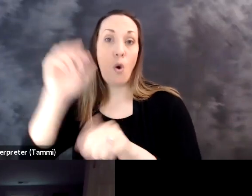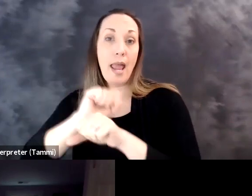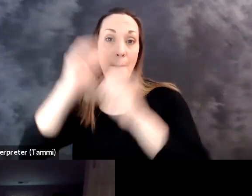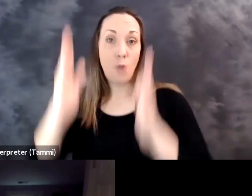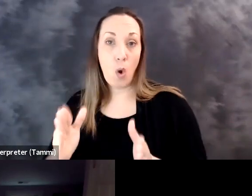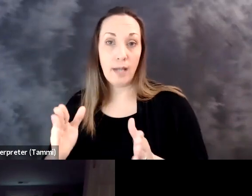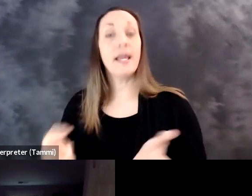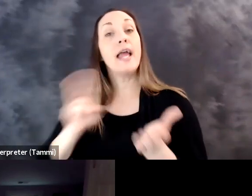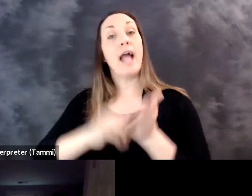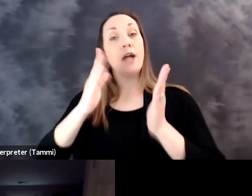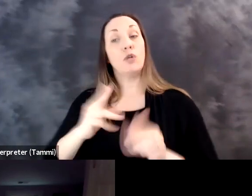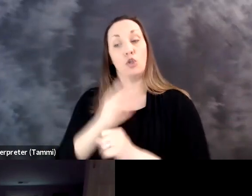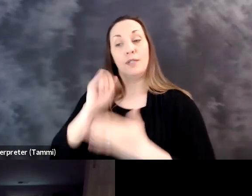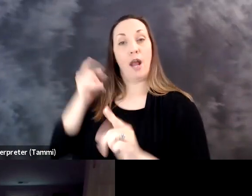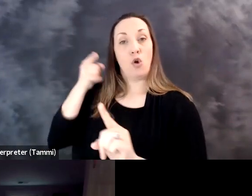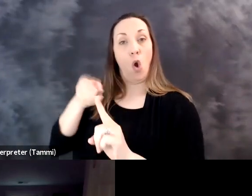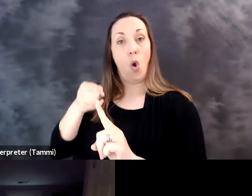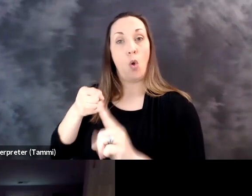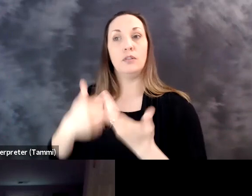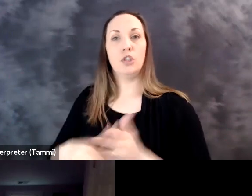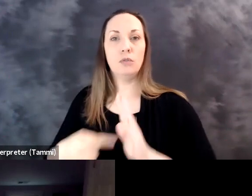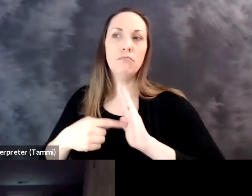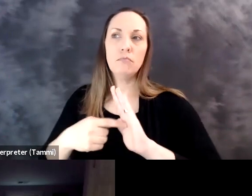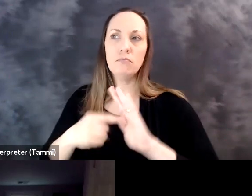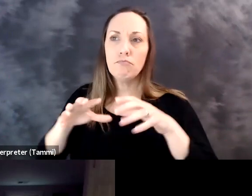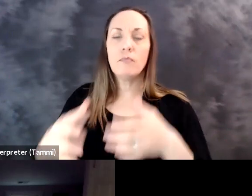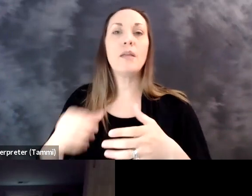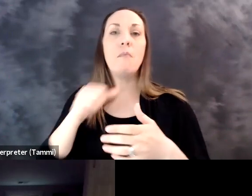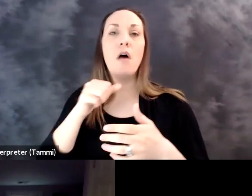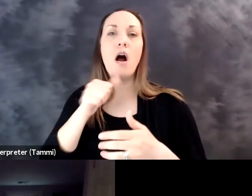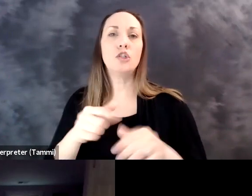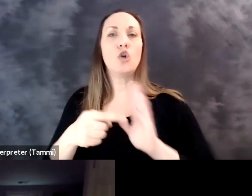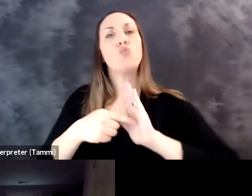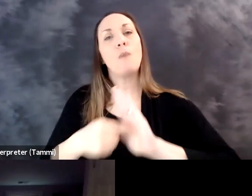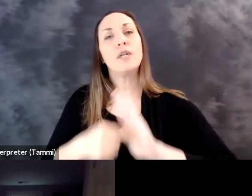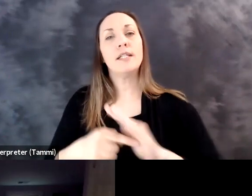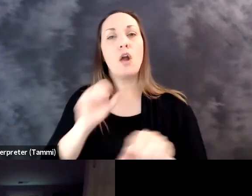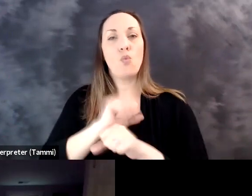or more employees. And contractors use this goal to analyze